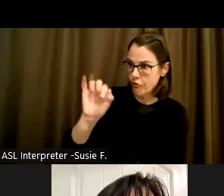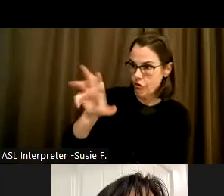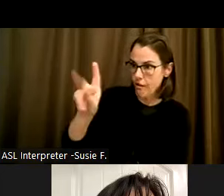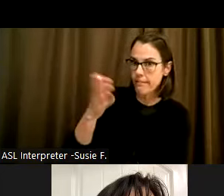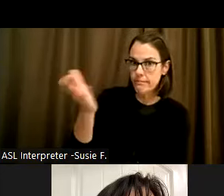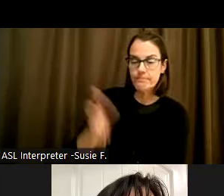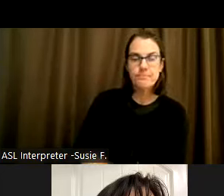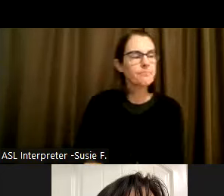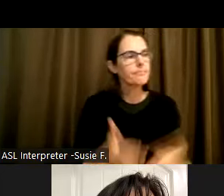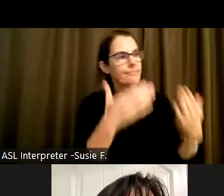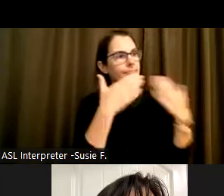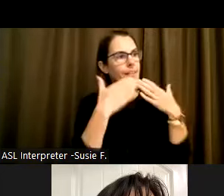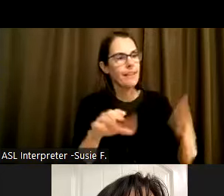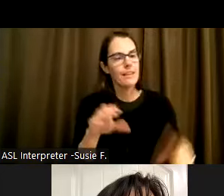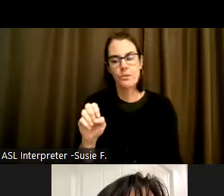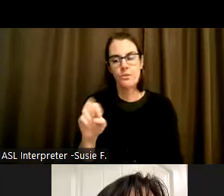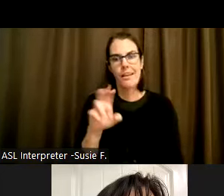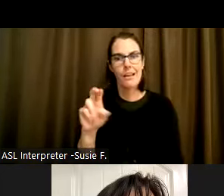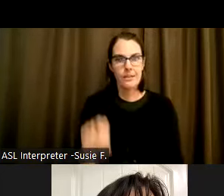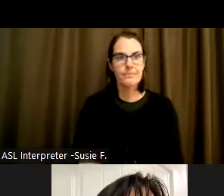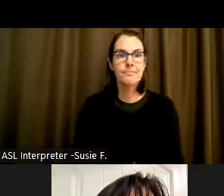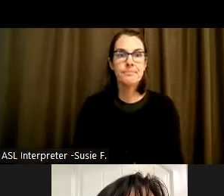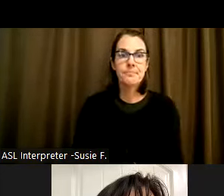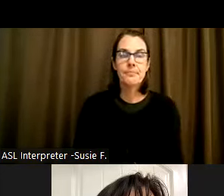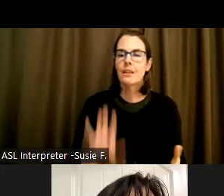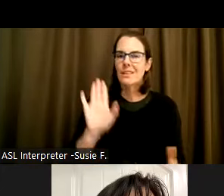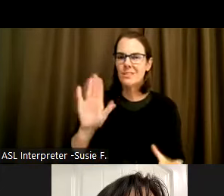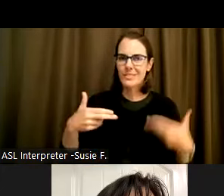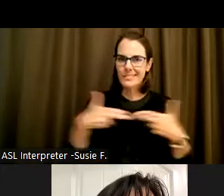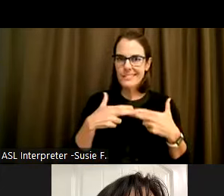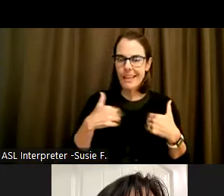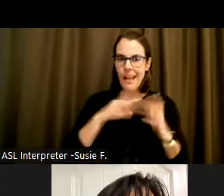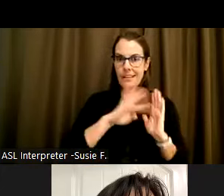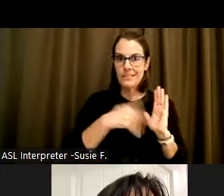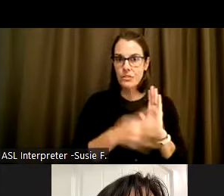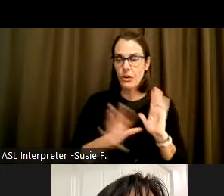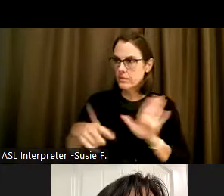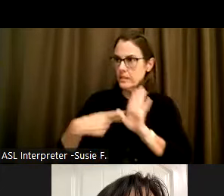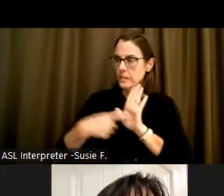Thank you, Aaron. This slide has a chart showing Oregon's population and race, ethnicity,